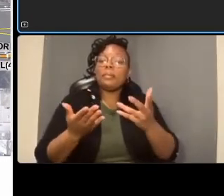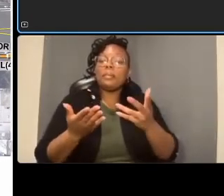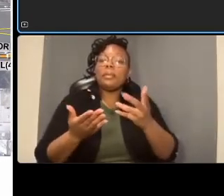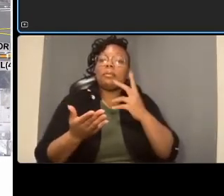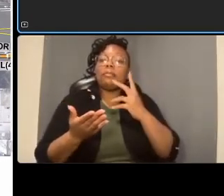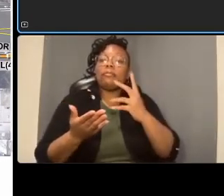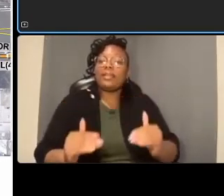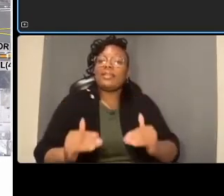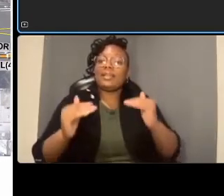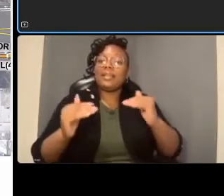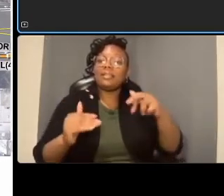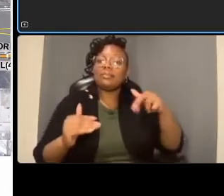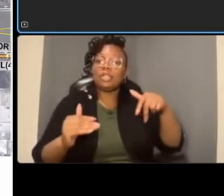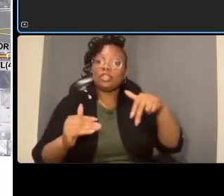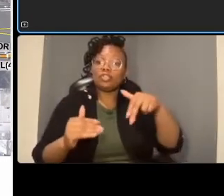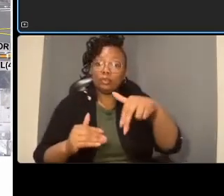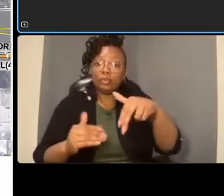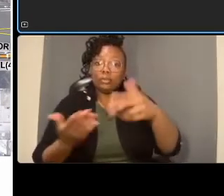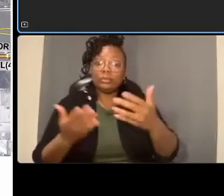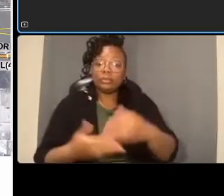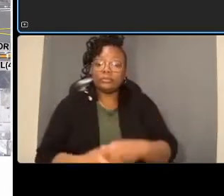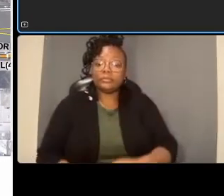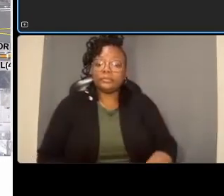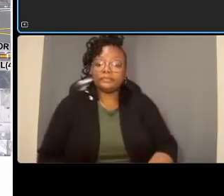uh all pro all those crosswalks i'll remind you again